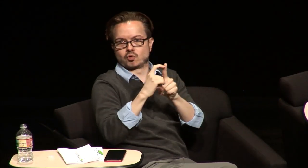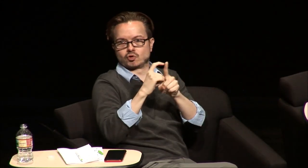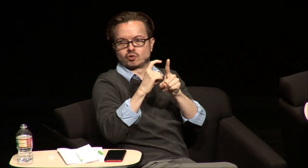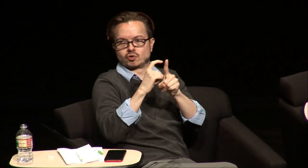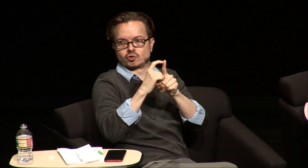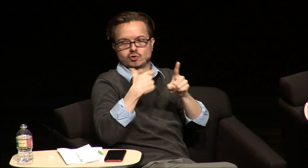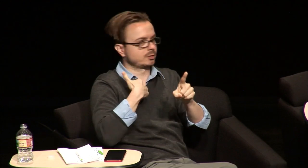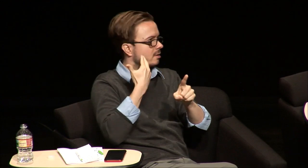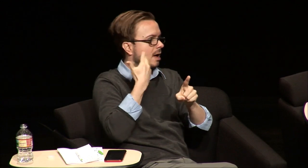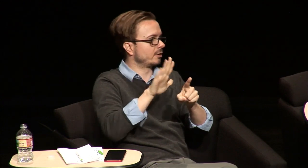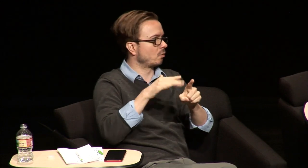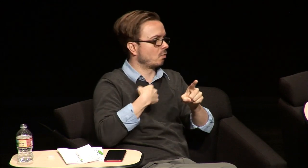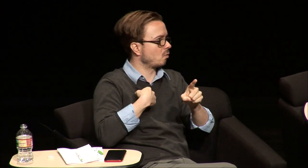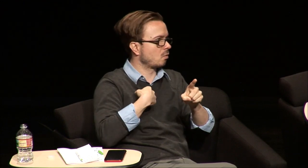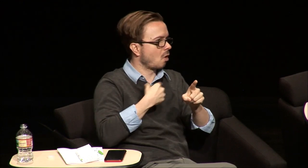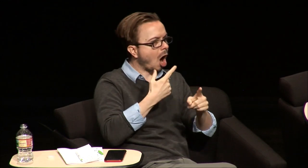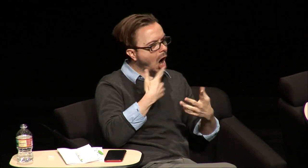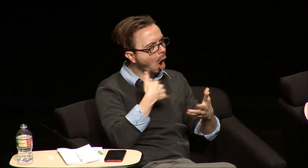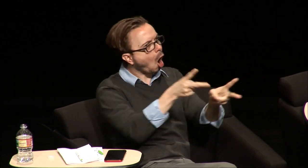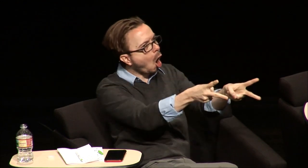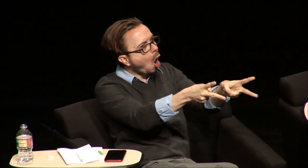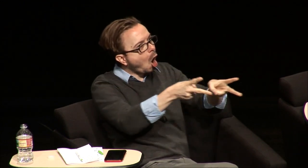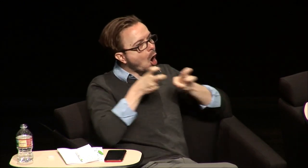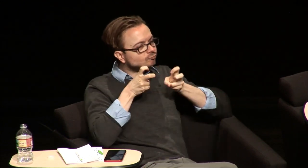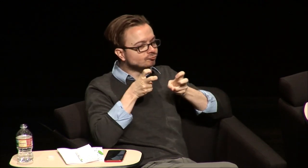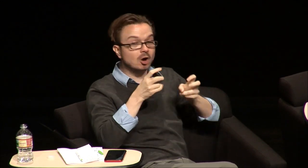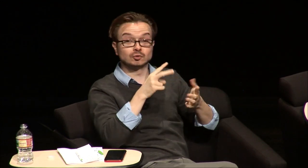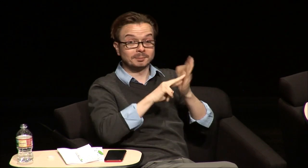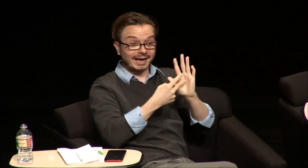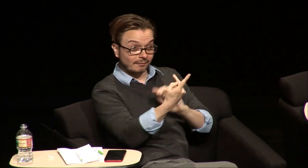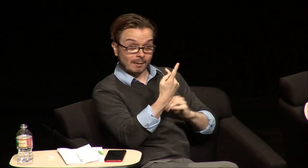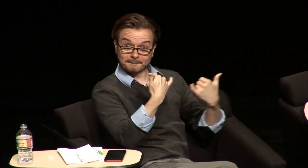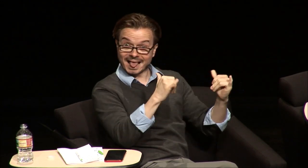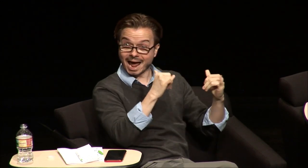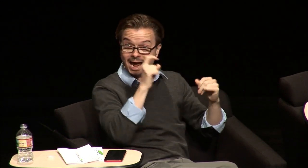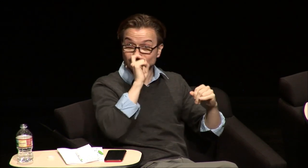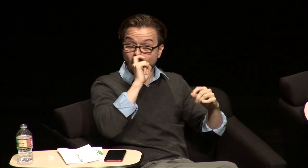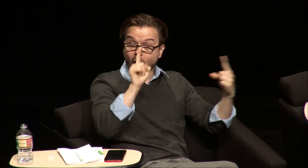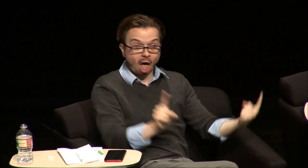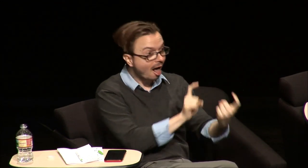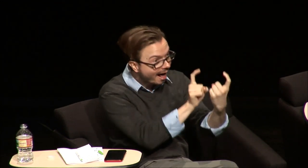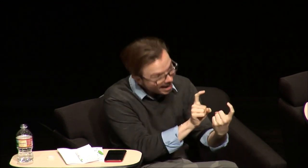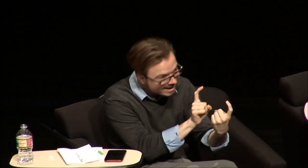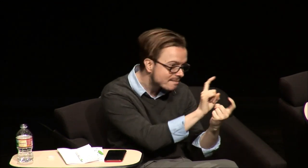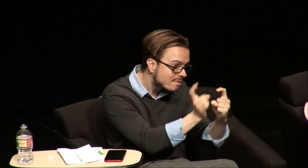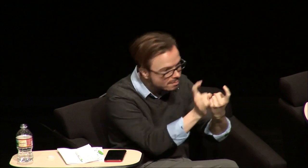word in the sentence that they kept coming up with a bad word and I'm like oh it's just a word I didn't know and I thought that's like when you're playing